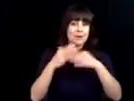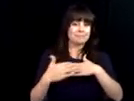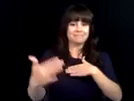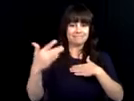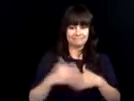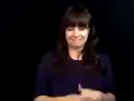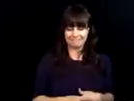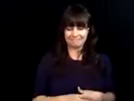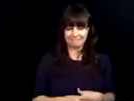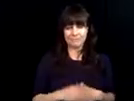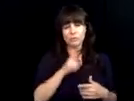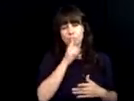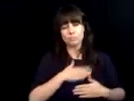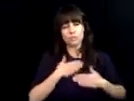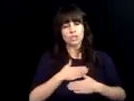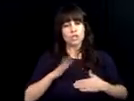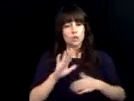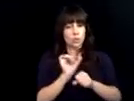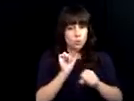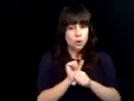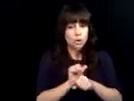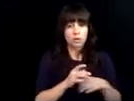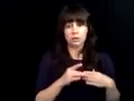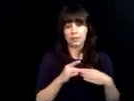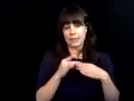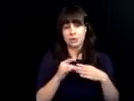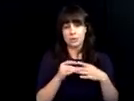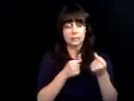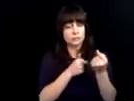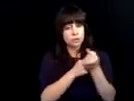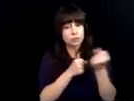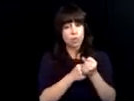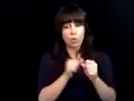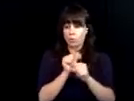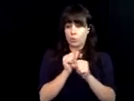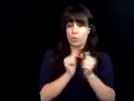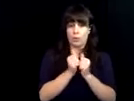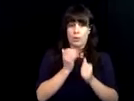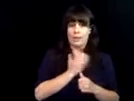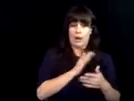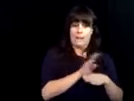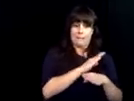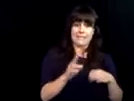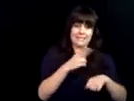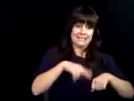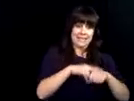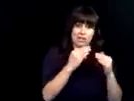on 100 years of great work. To many more. I really appreciate the work that you've done, your leadership and your